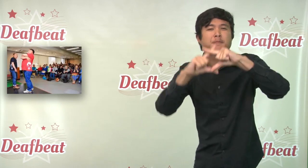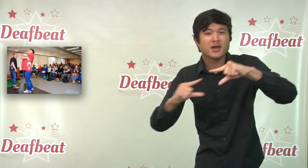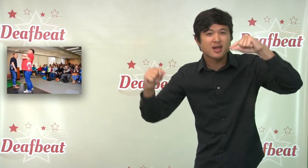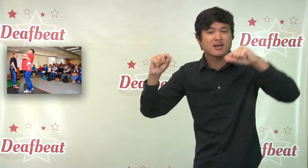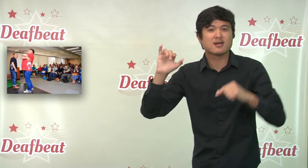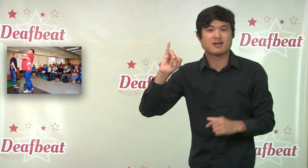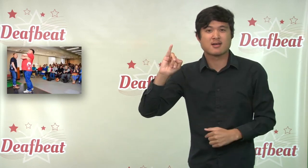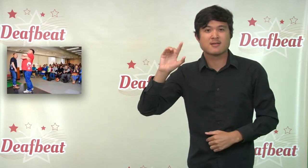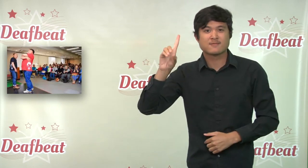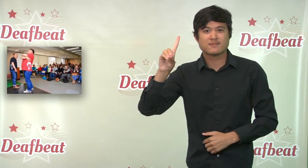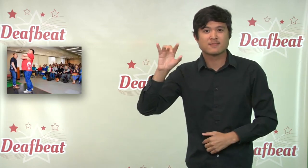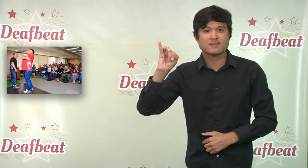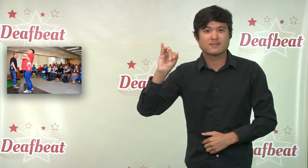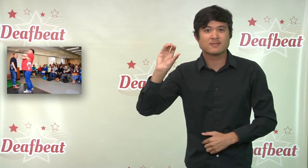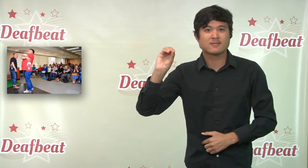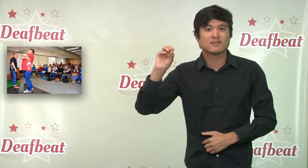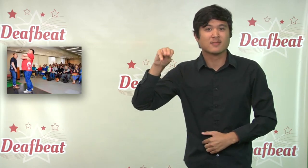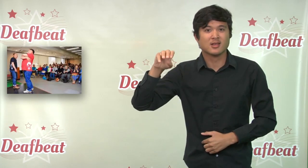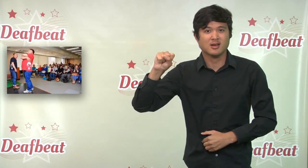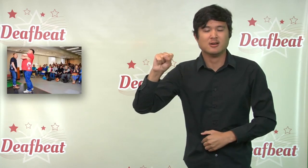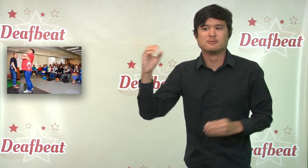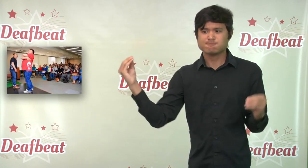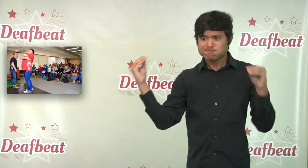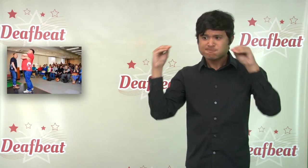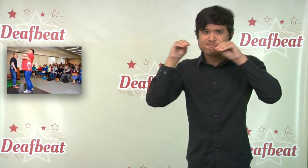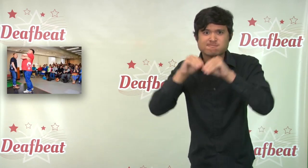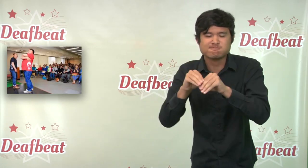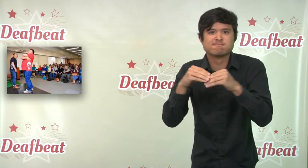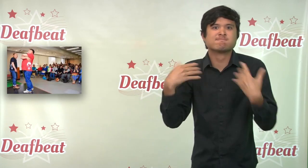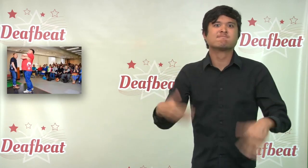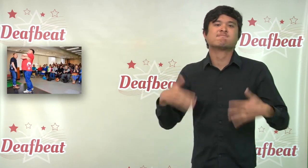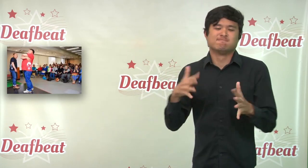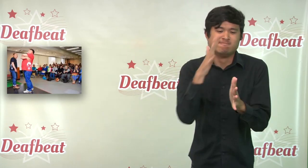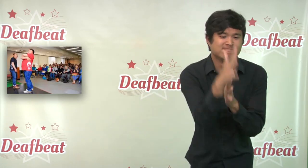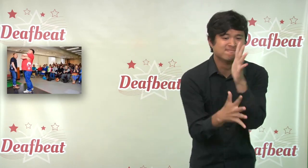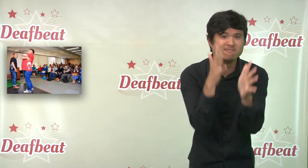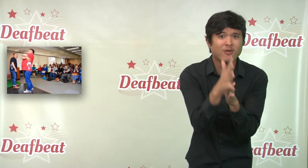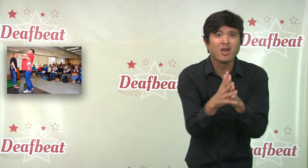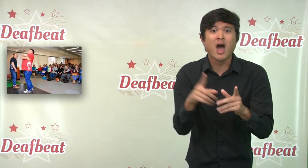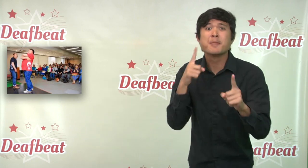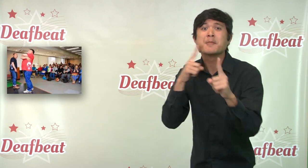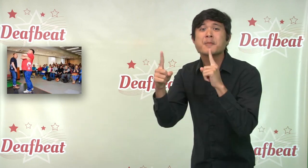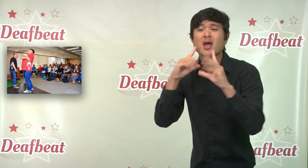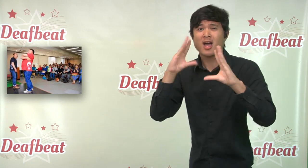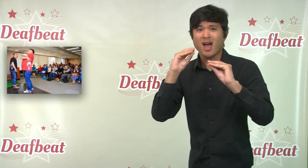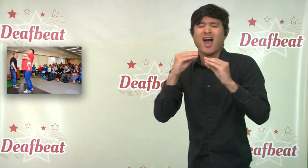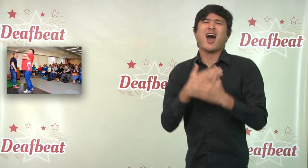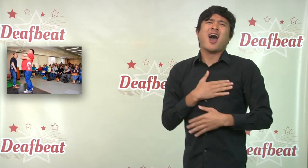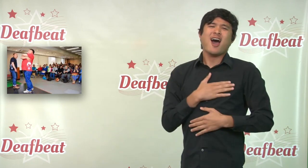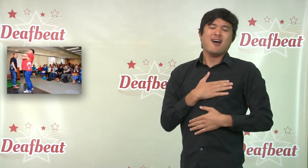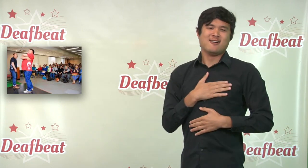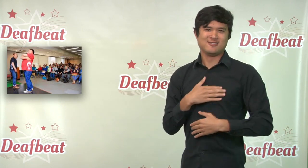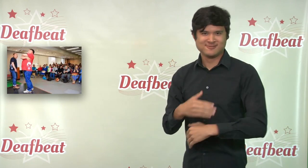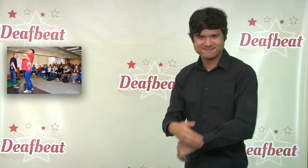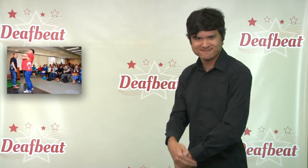as different kinds of laughter, showing the contrast and distance of the two "languages."